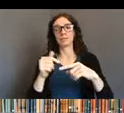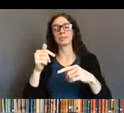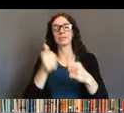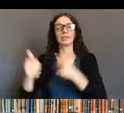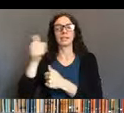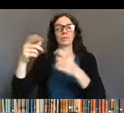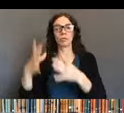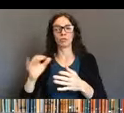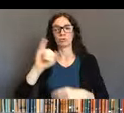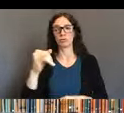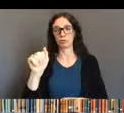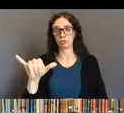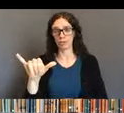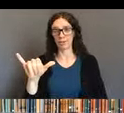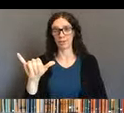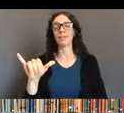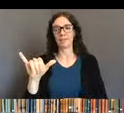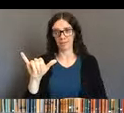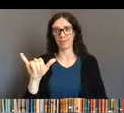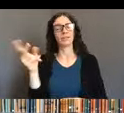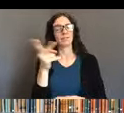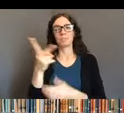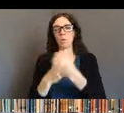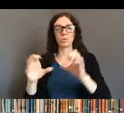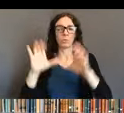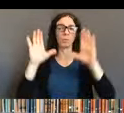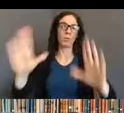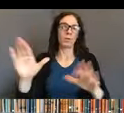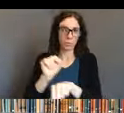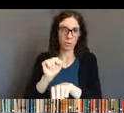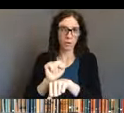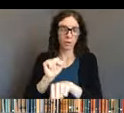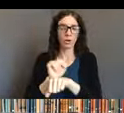We've asked her to come and lead a, a session